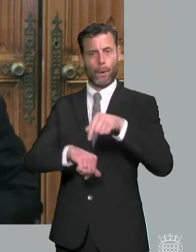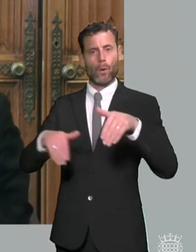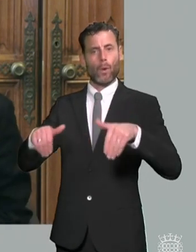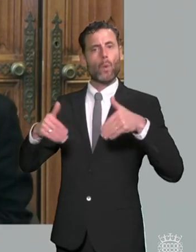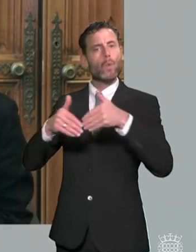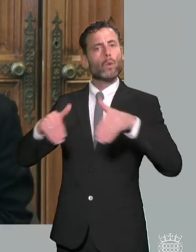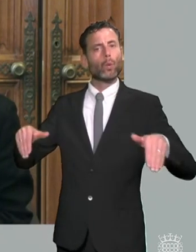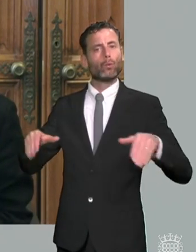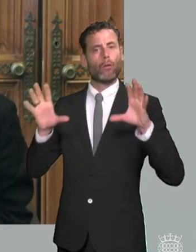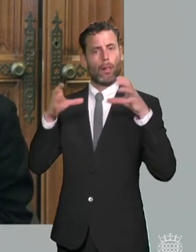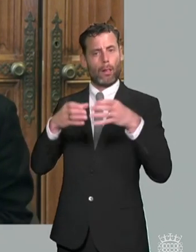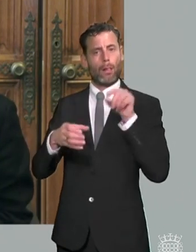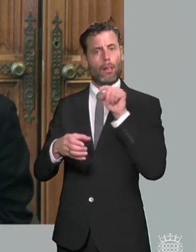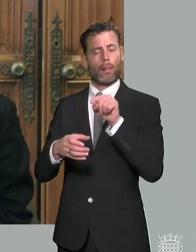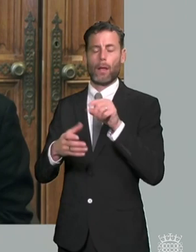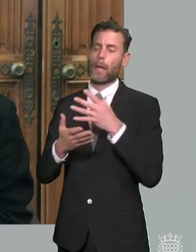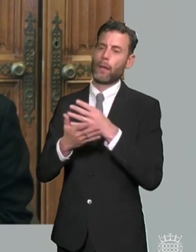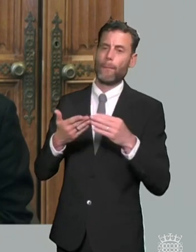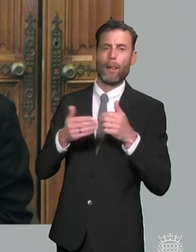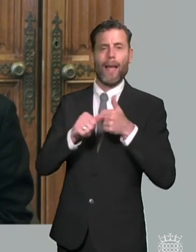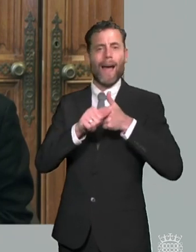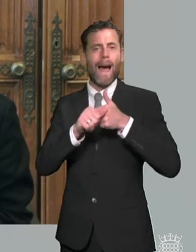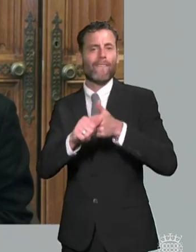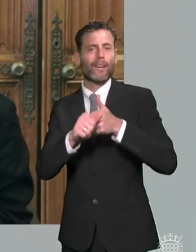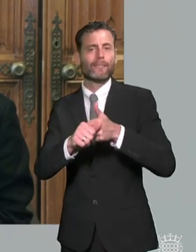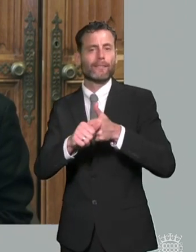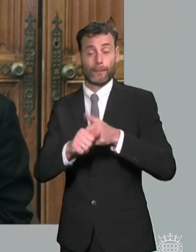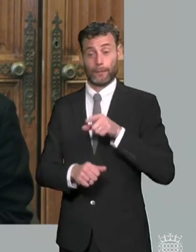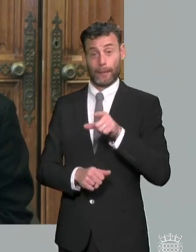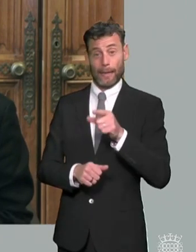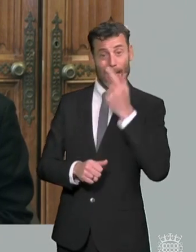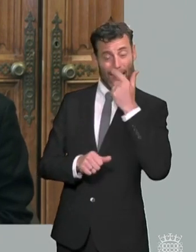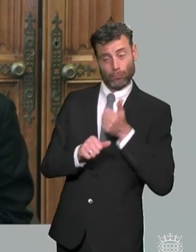a neutral advocate role be created to help parents and pupils navigate the send system